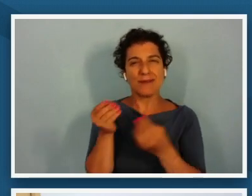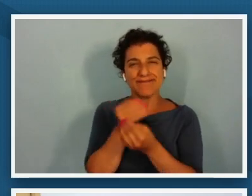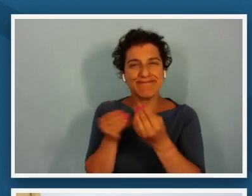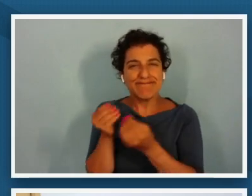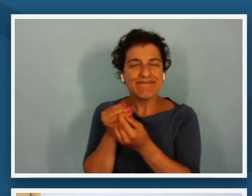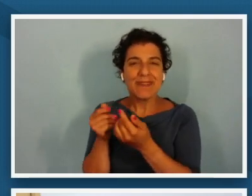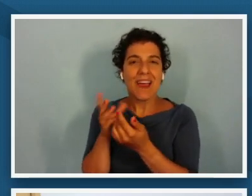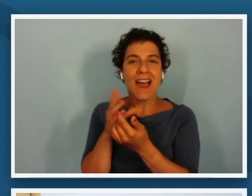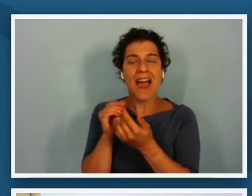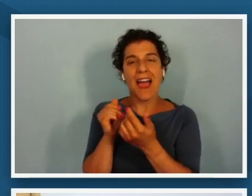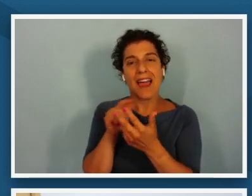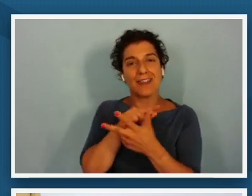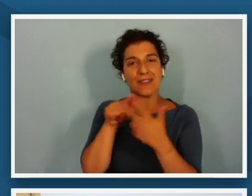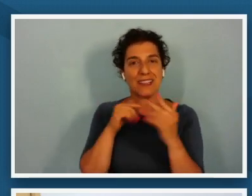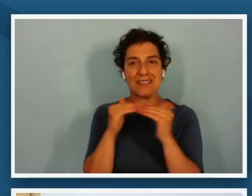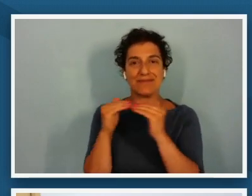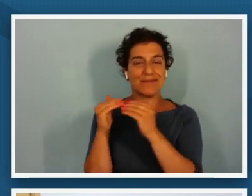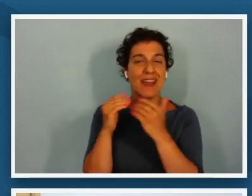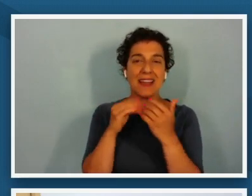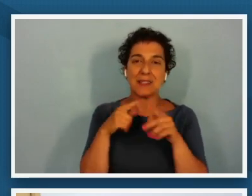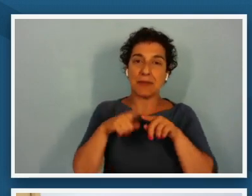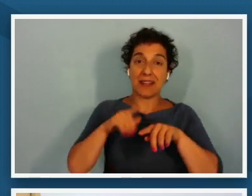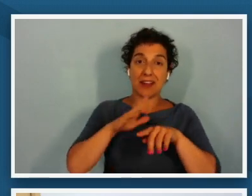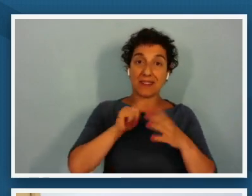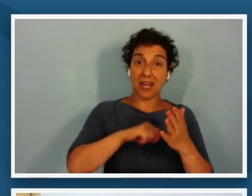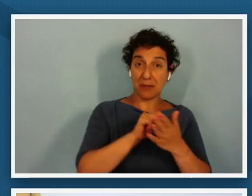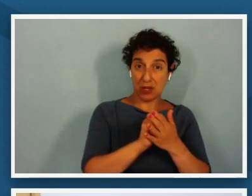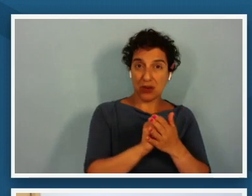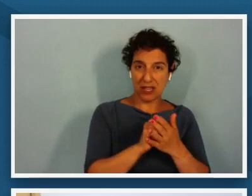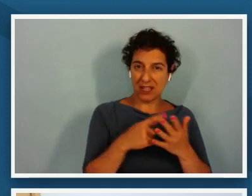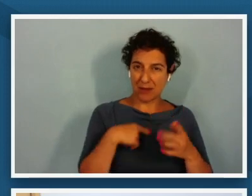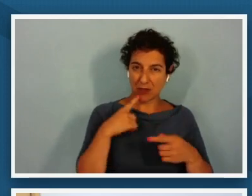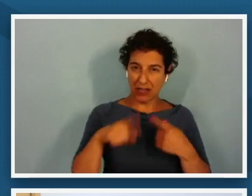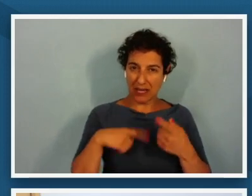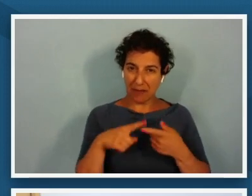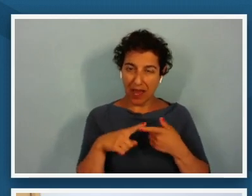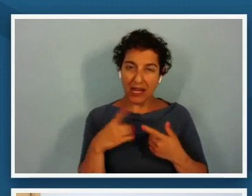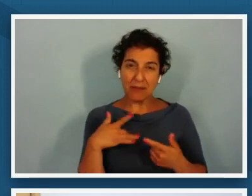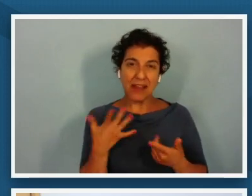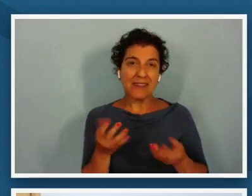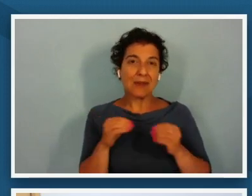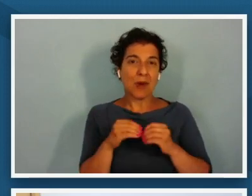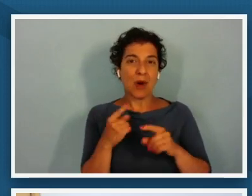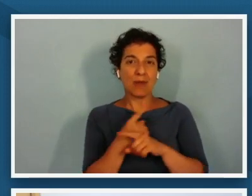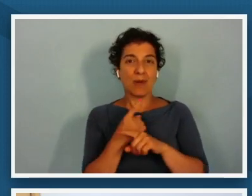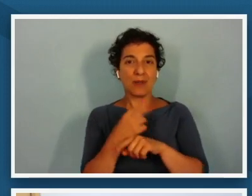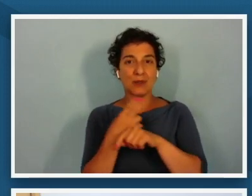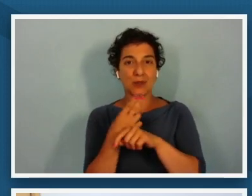that i'm talking about um it may feel more appropriate to use